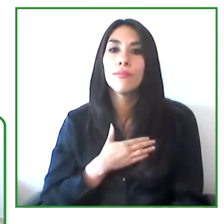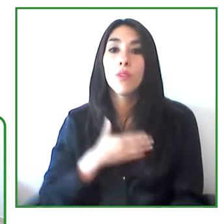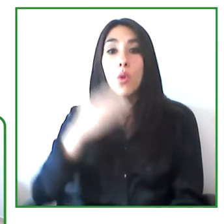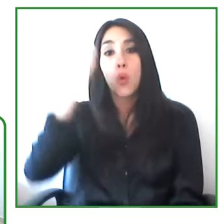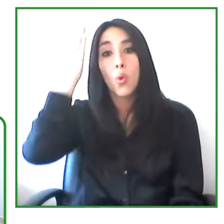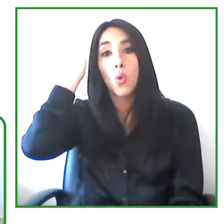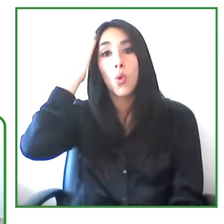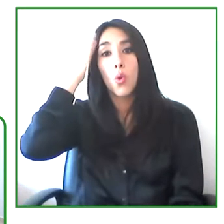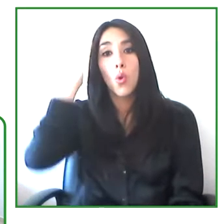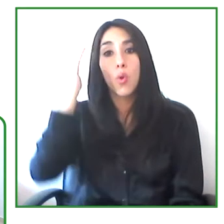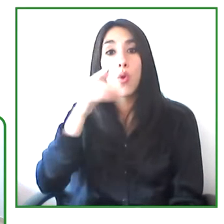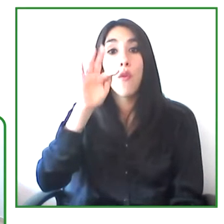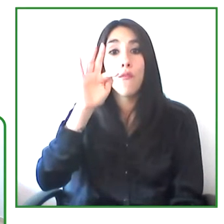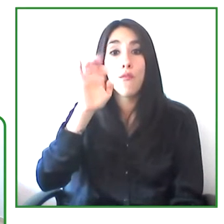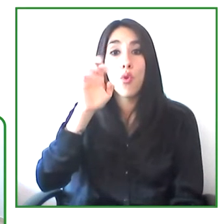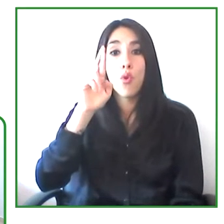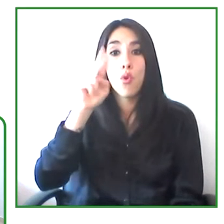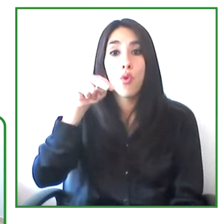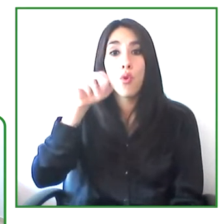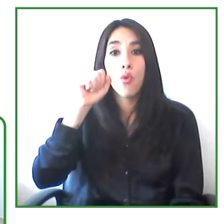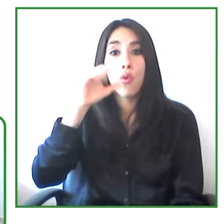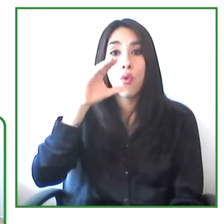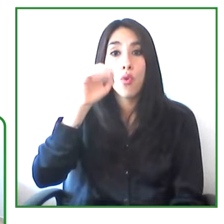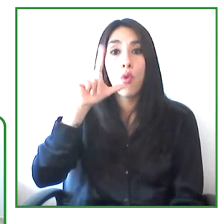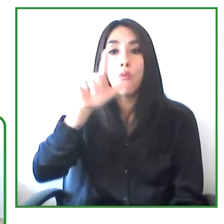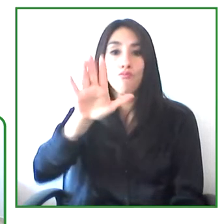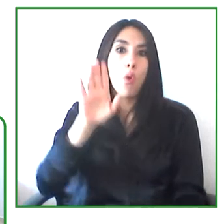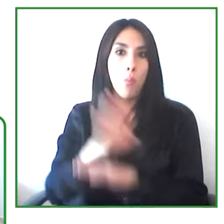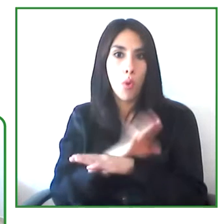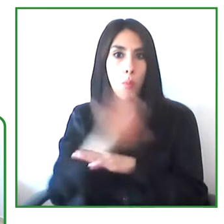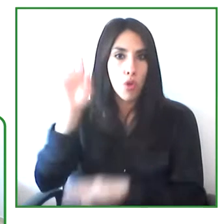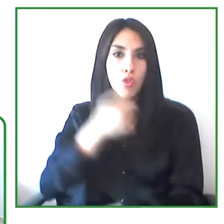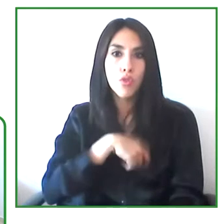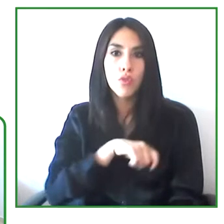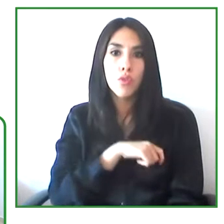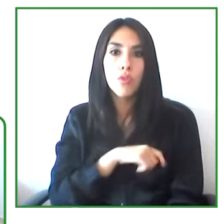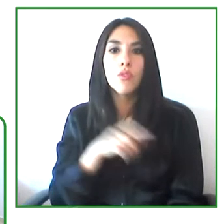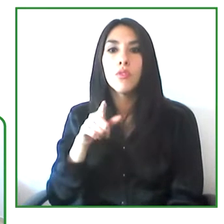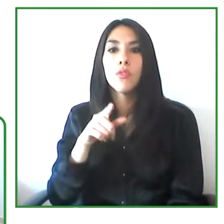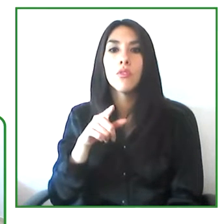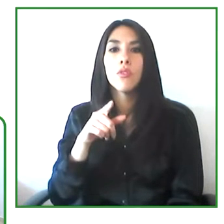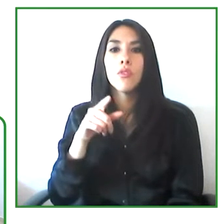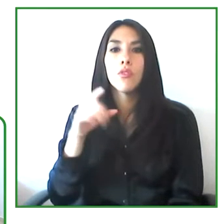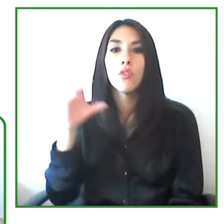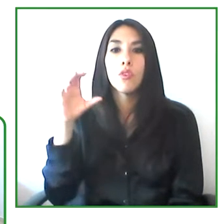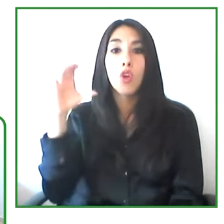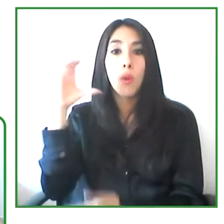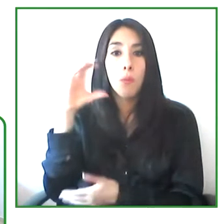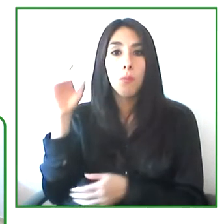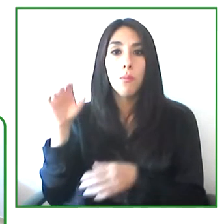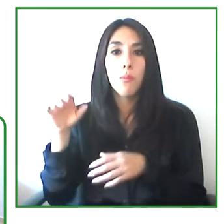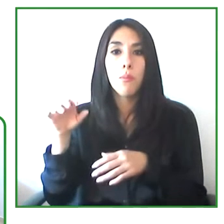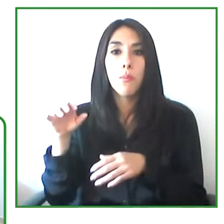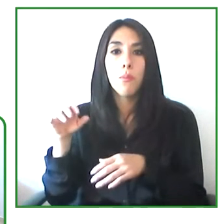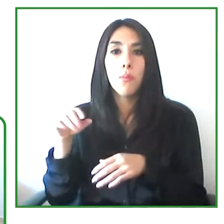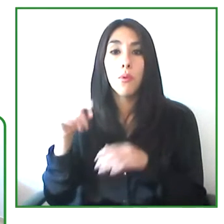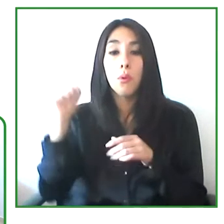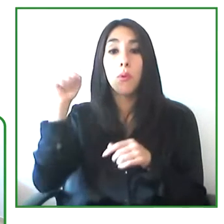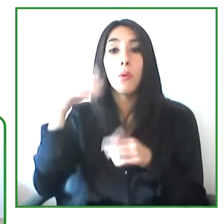is a movement for people with disabilities in Colombia. It has been working for 37 years.